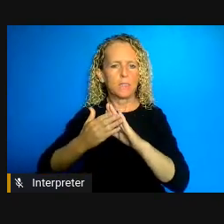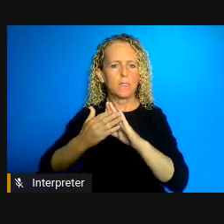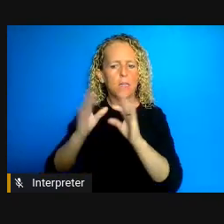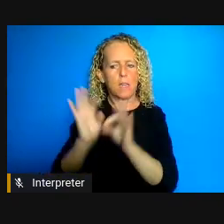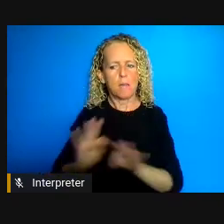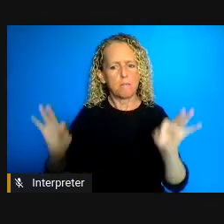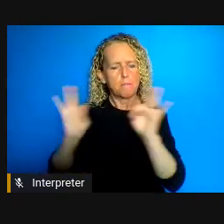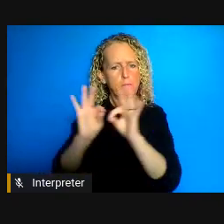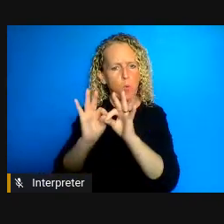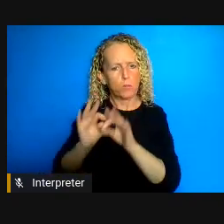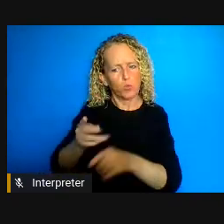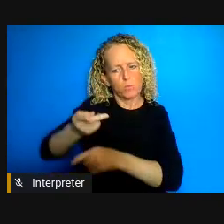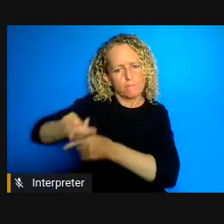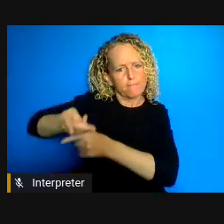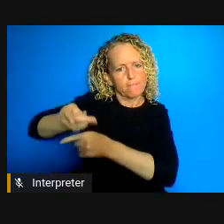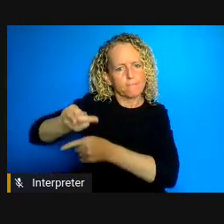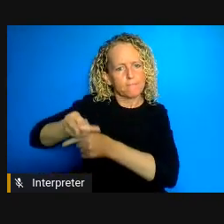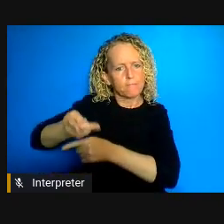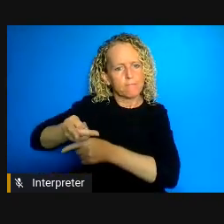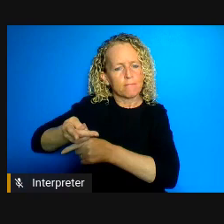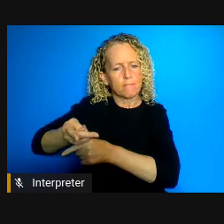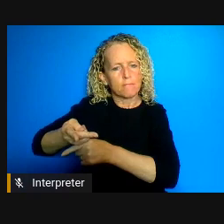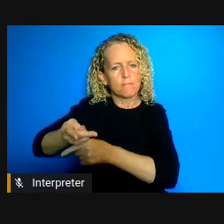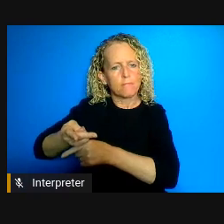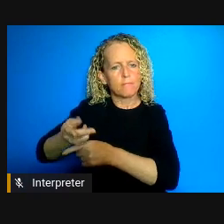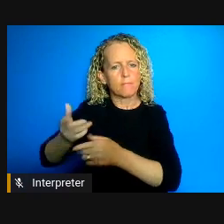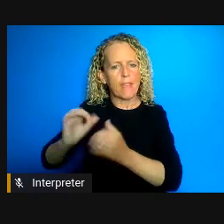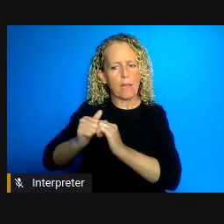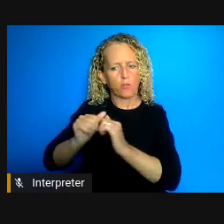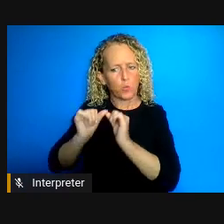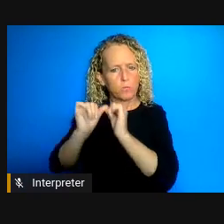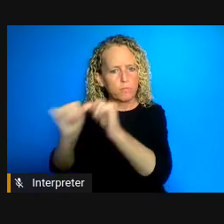who are criminalized and incarcerated and we really were focusing on three